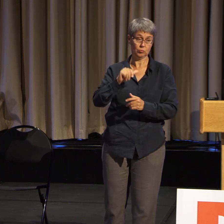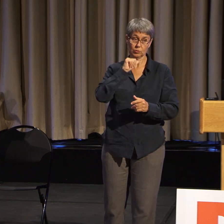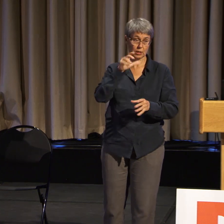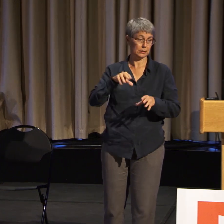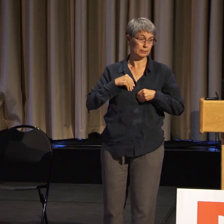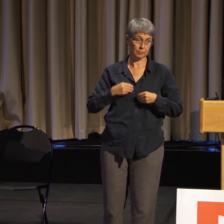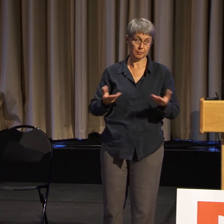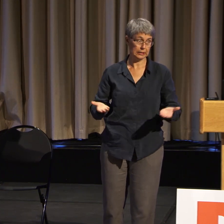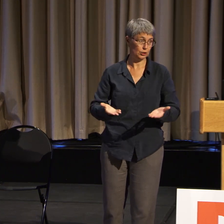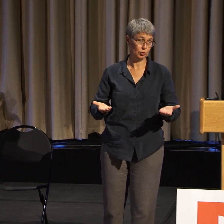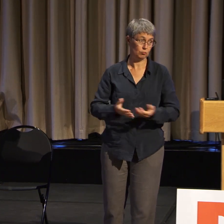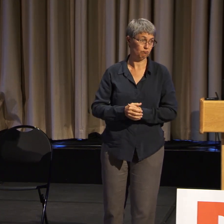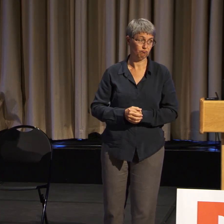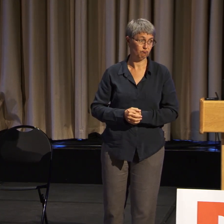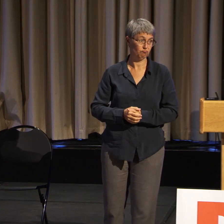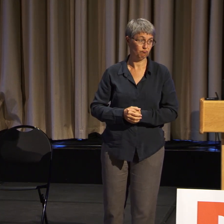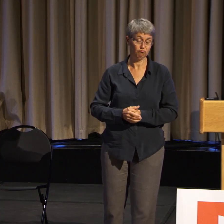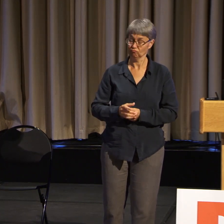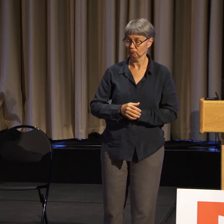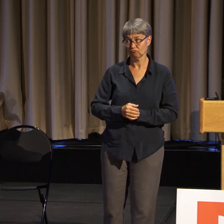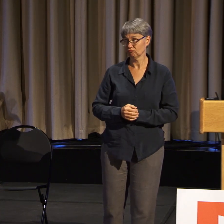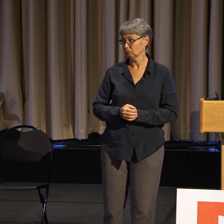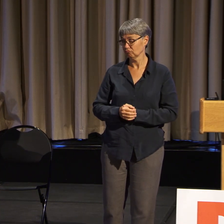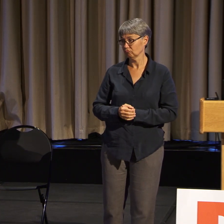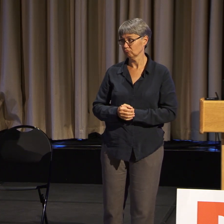We're not going to tolerate that.